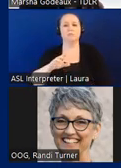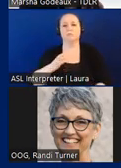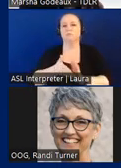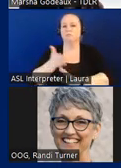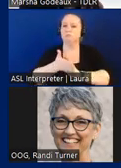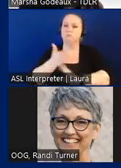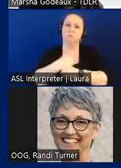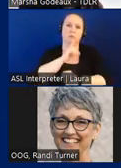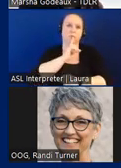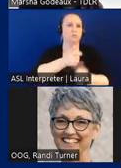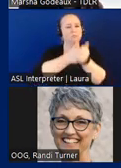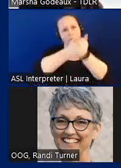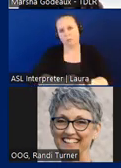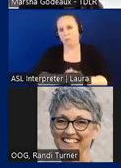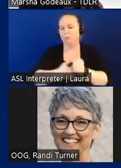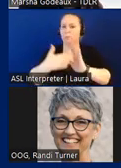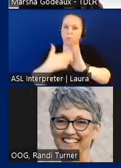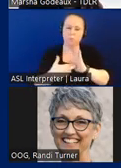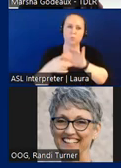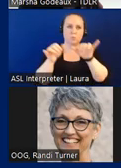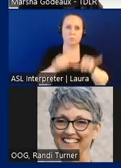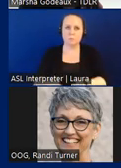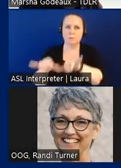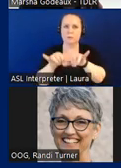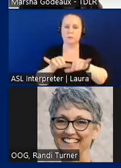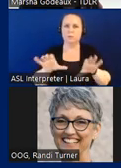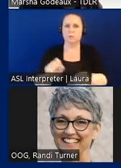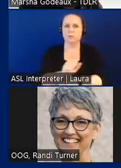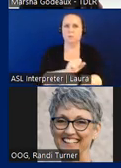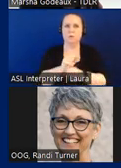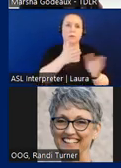established rules and standards when performing work, such as plan reviews and inspections.